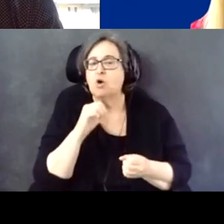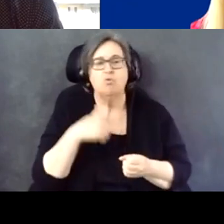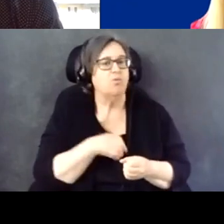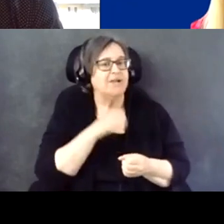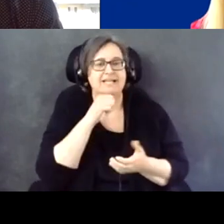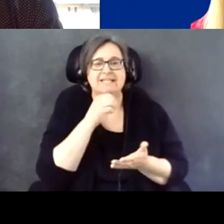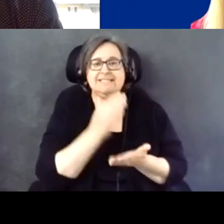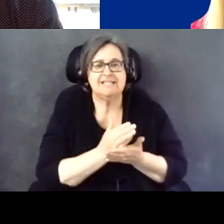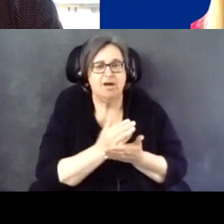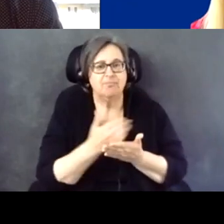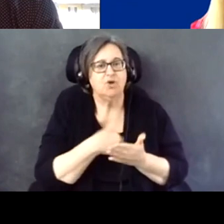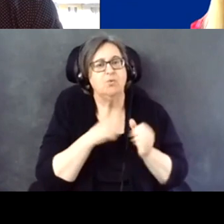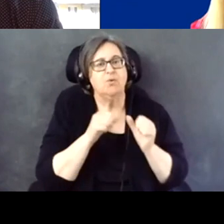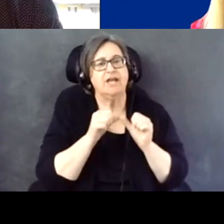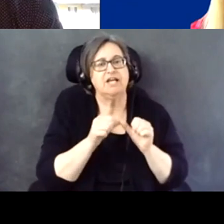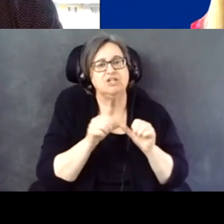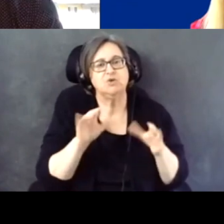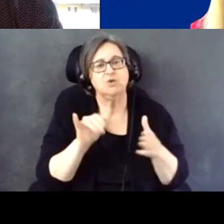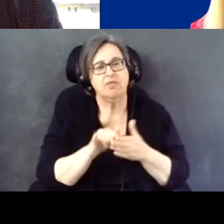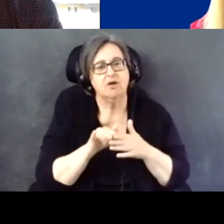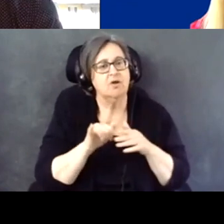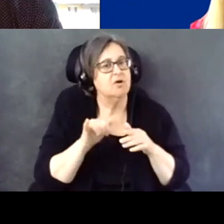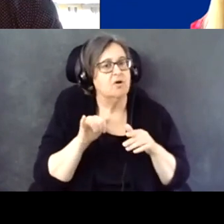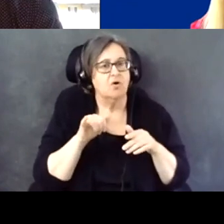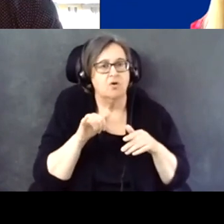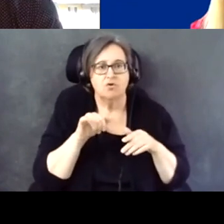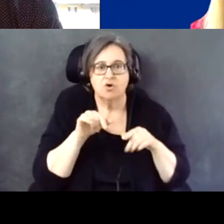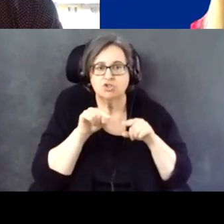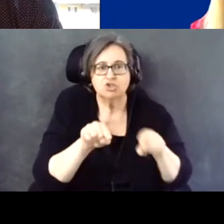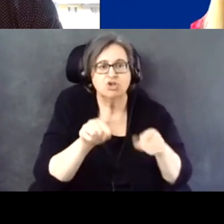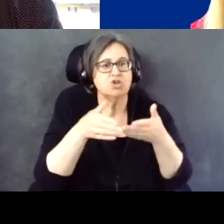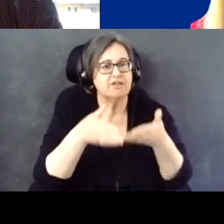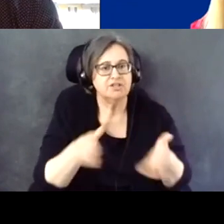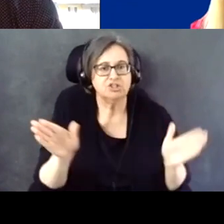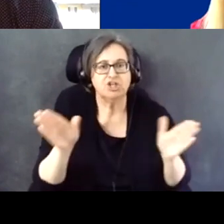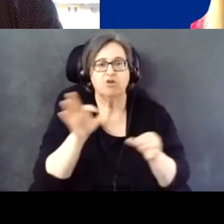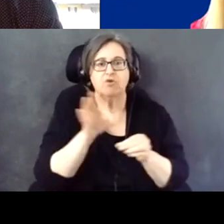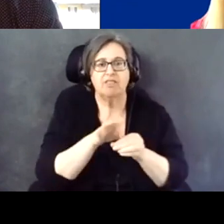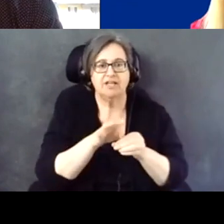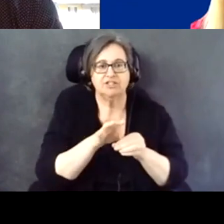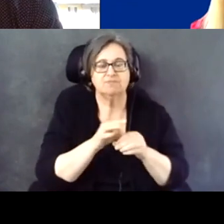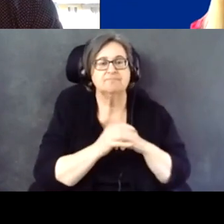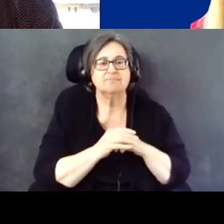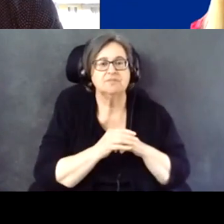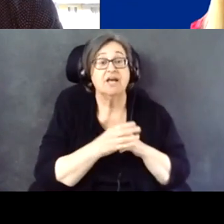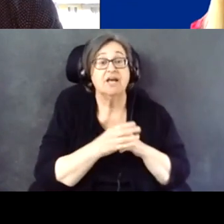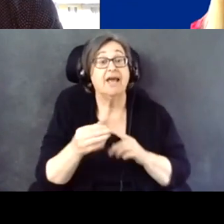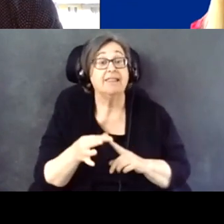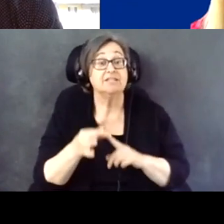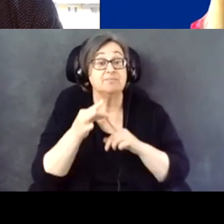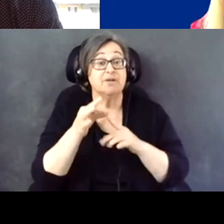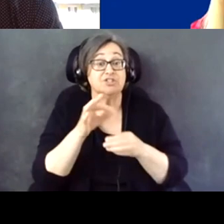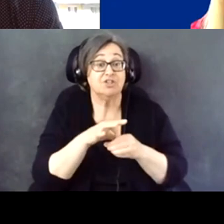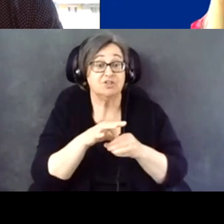We continue to do that throughout the general election and the special election, which was held in January.